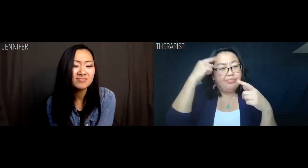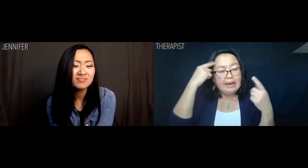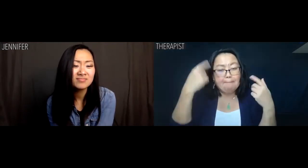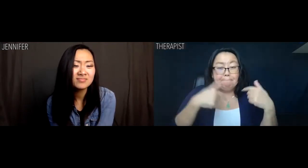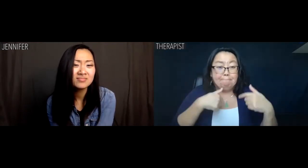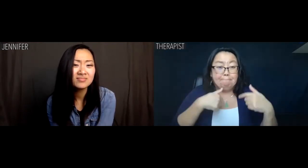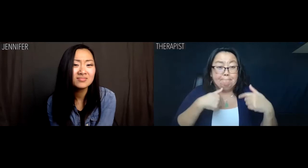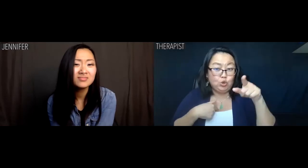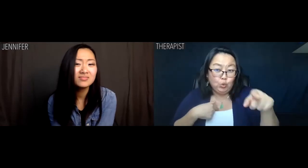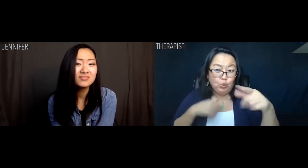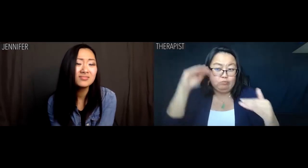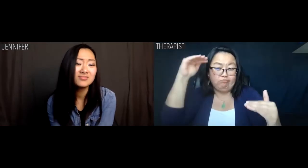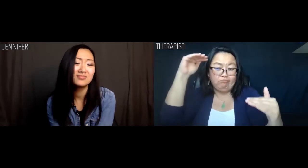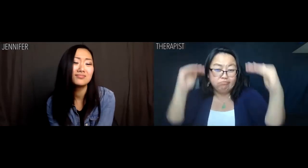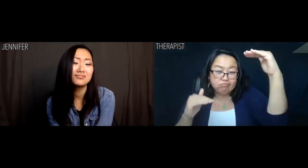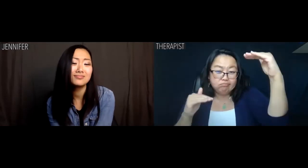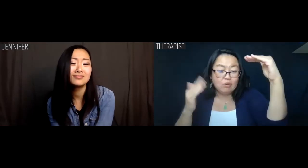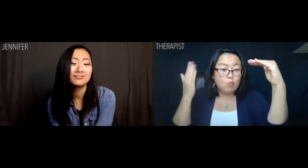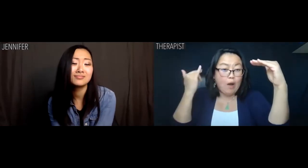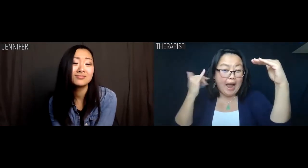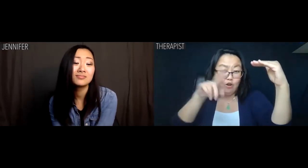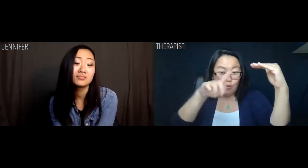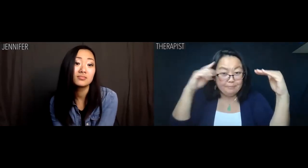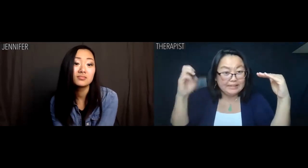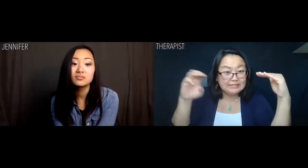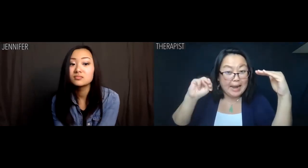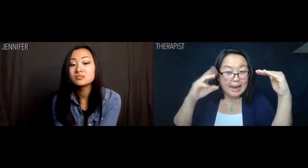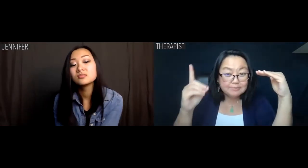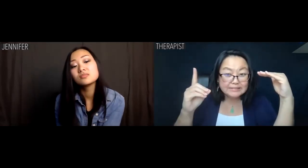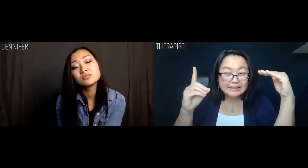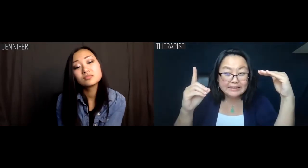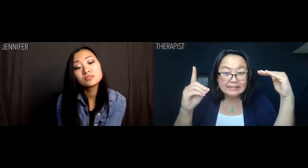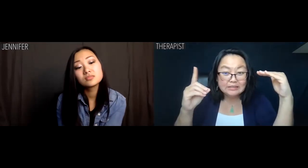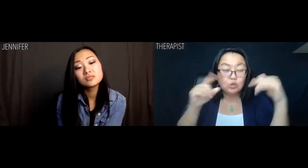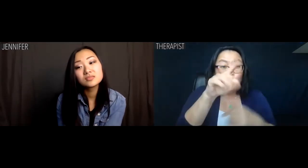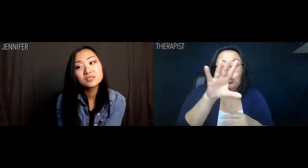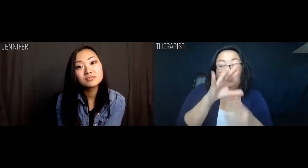who thinks that you're better than me just because you have an M.D..